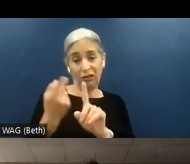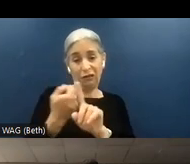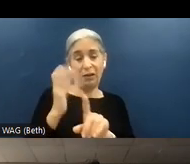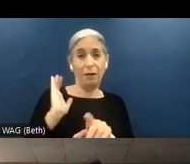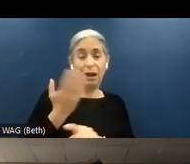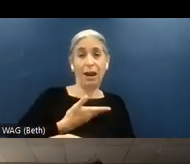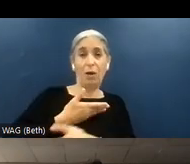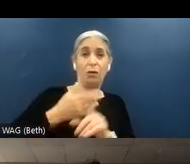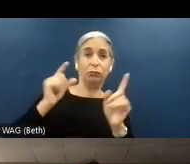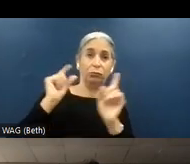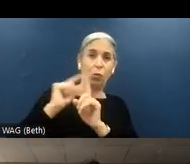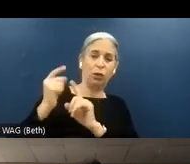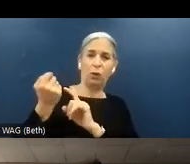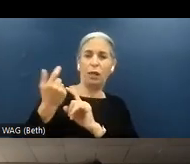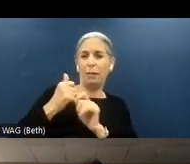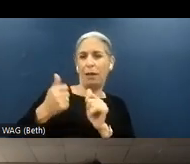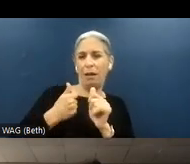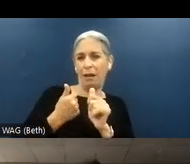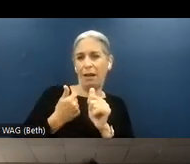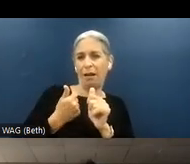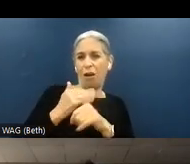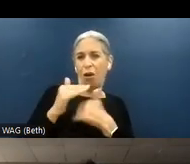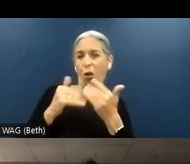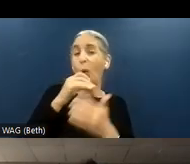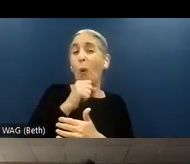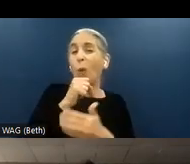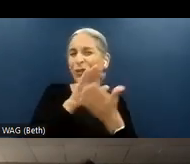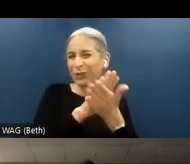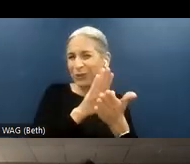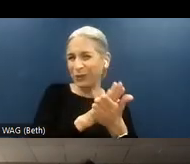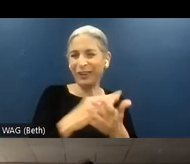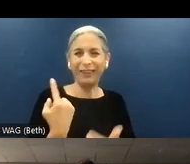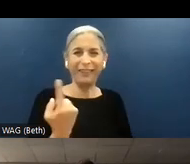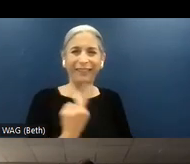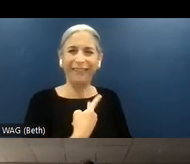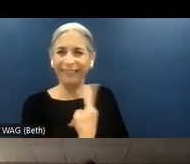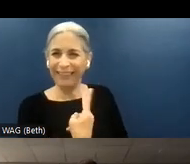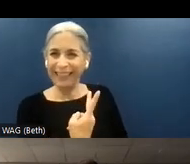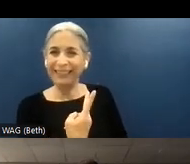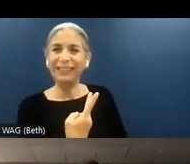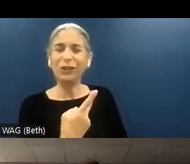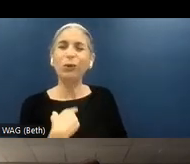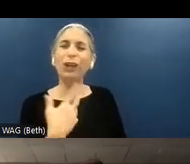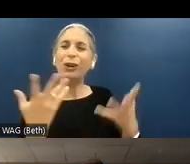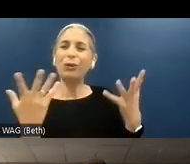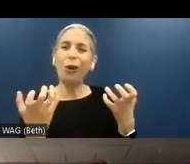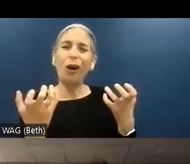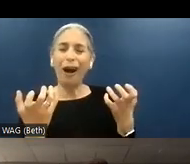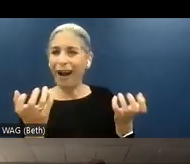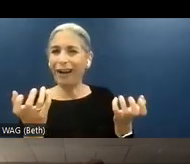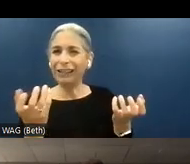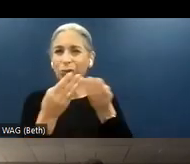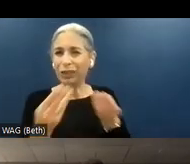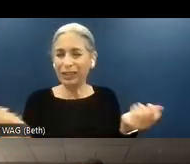we are probably a little bit old school. And we want to resolve the root of the issue.